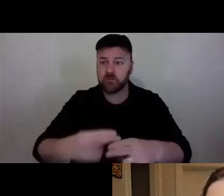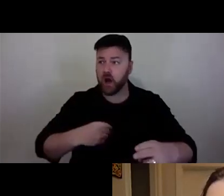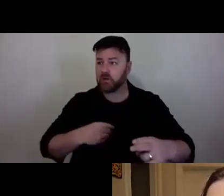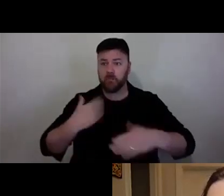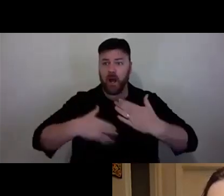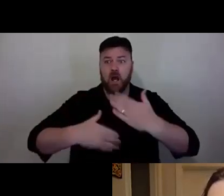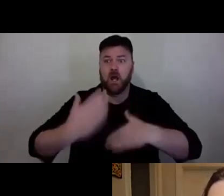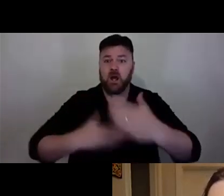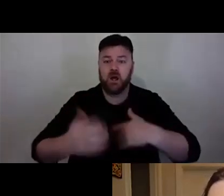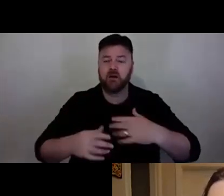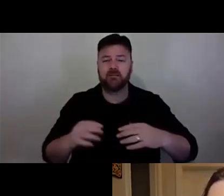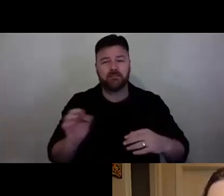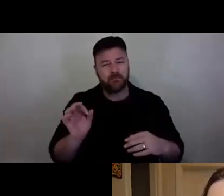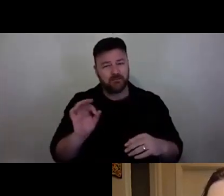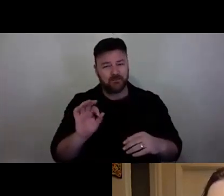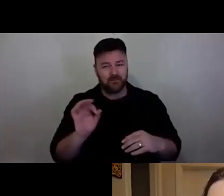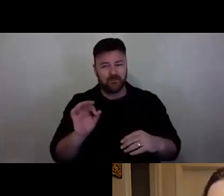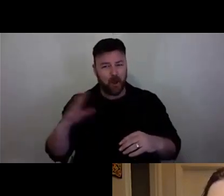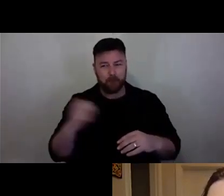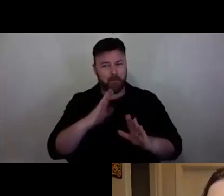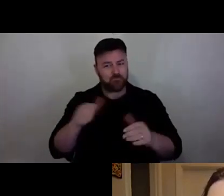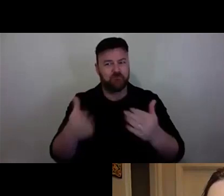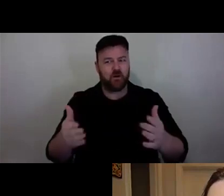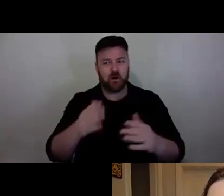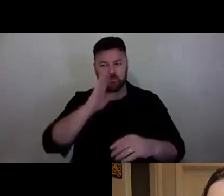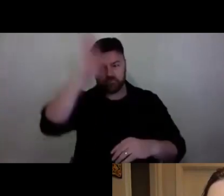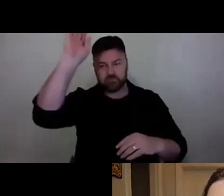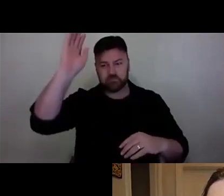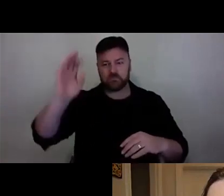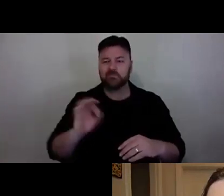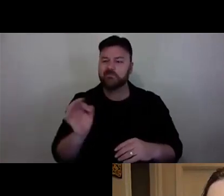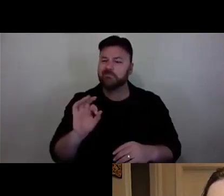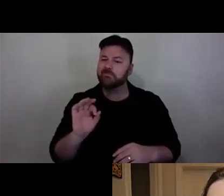you have to make something immediately or you have to have a